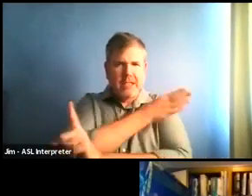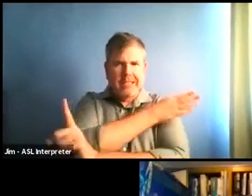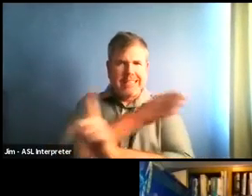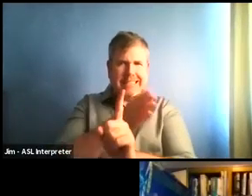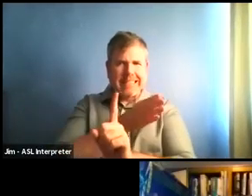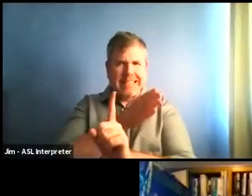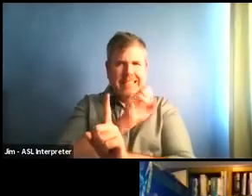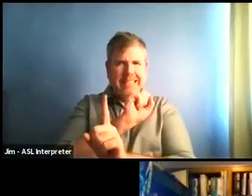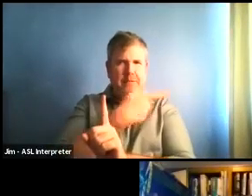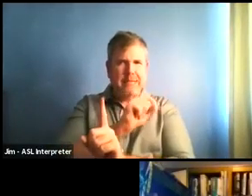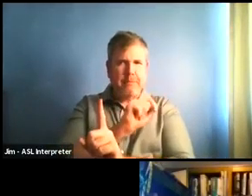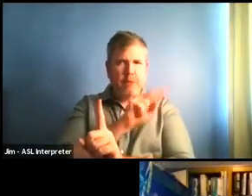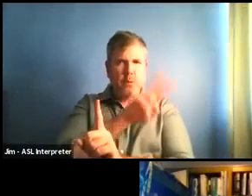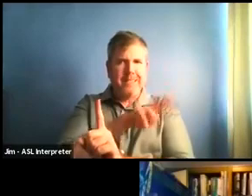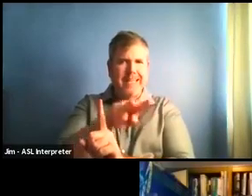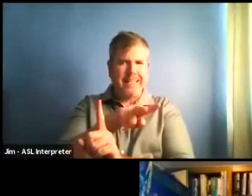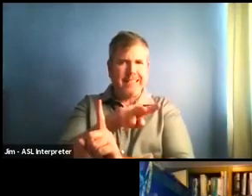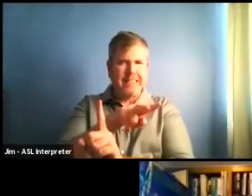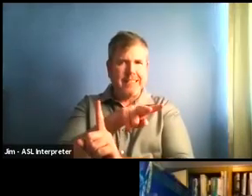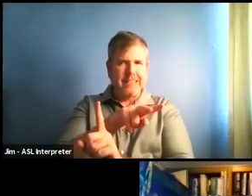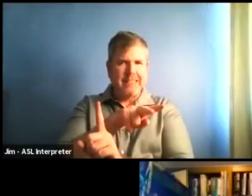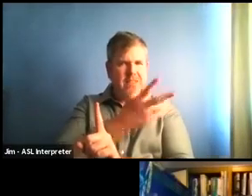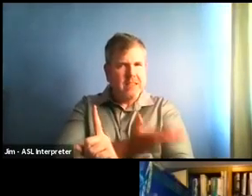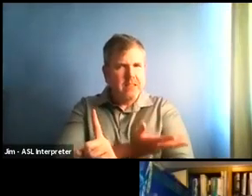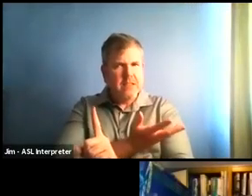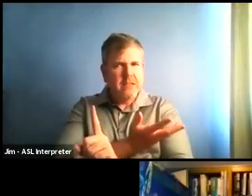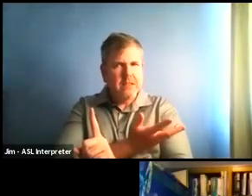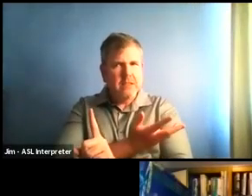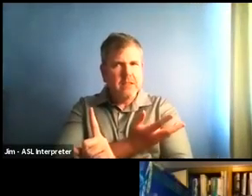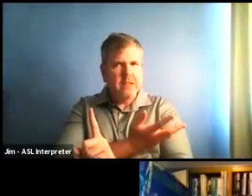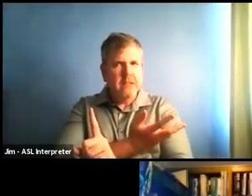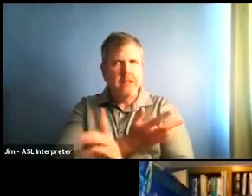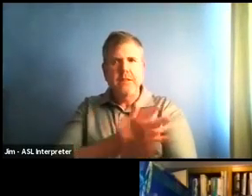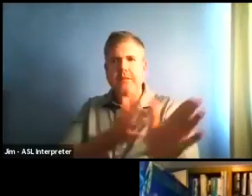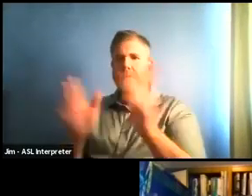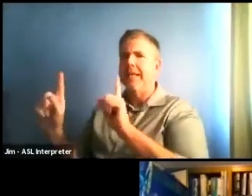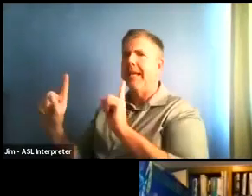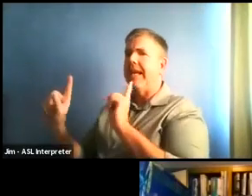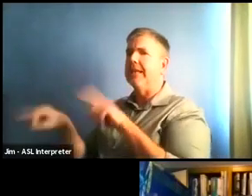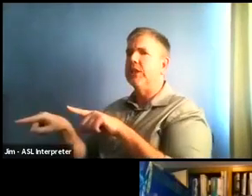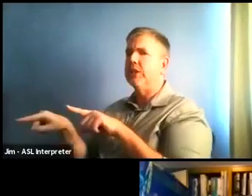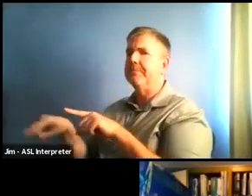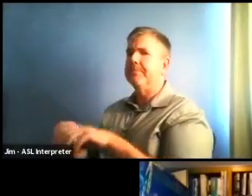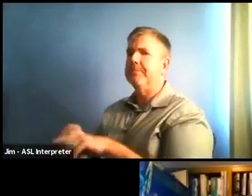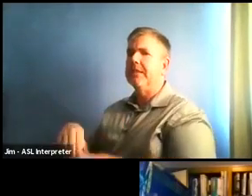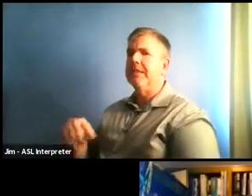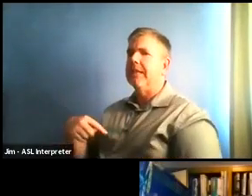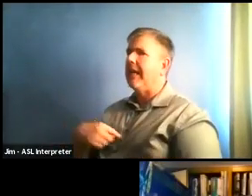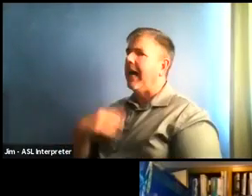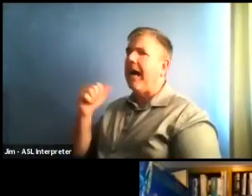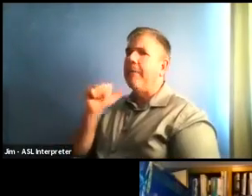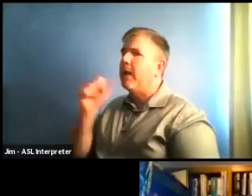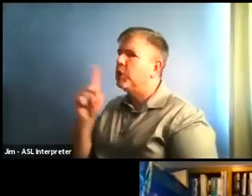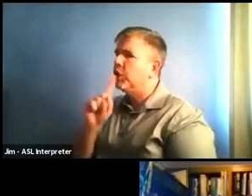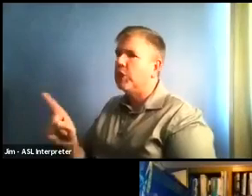Not sure how the state uses that I don't know of our epidemiologists wants to weigh in, I don't know. Kate, you're on.